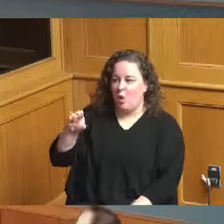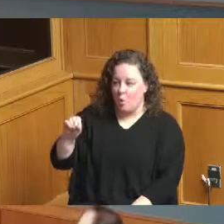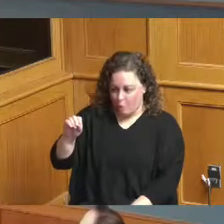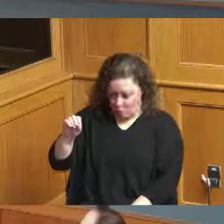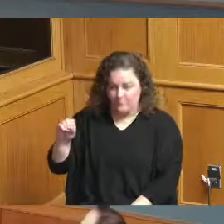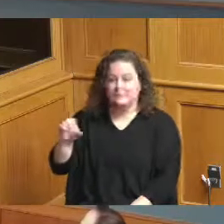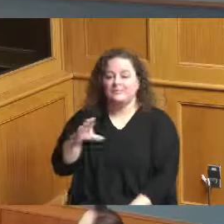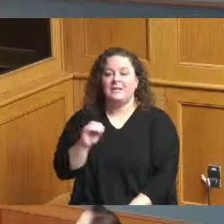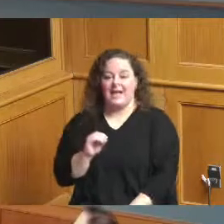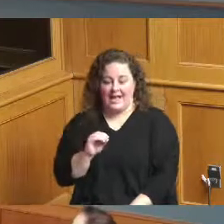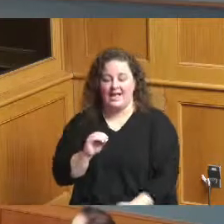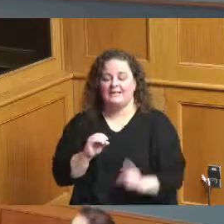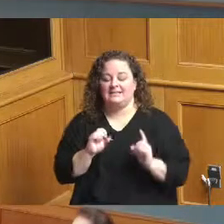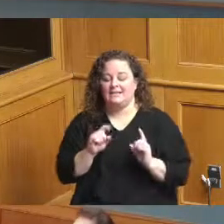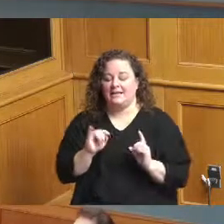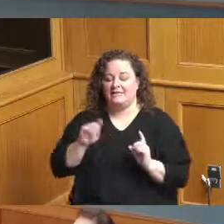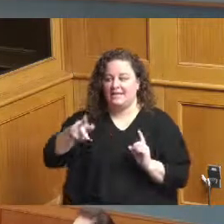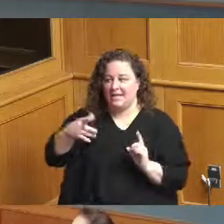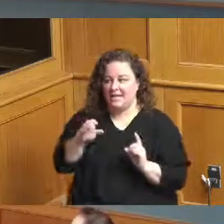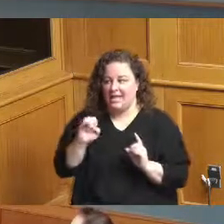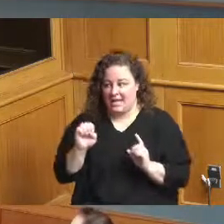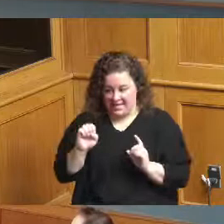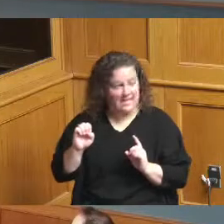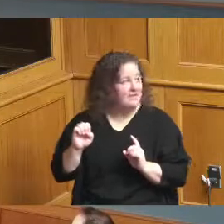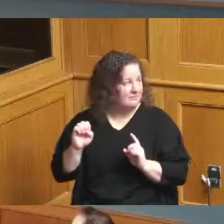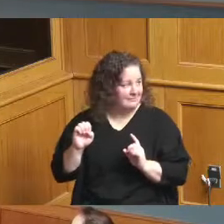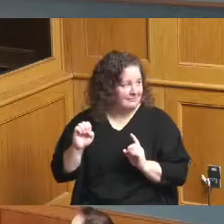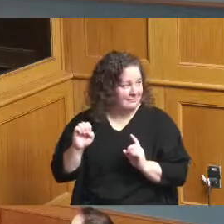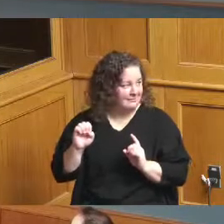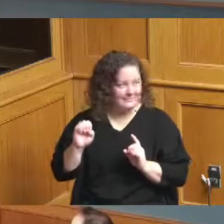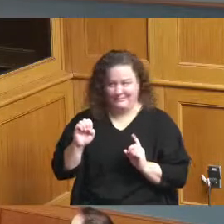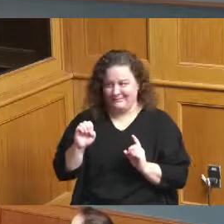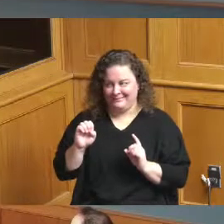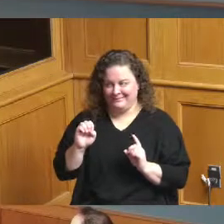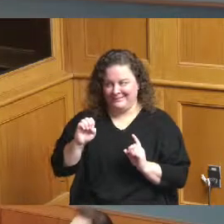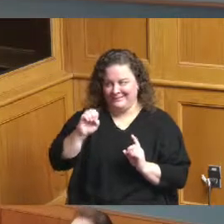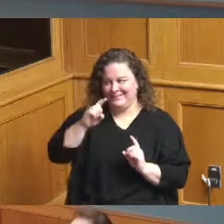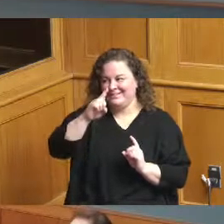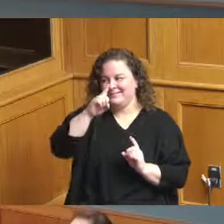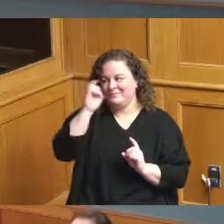Board of County Commissioners we just have a few things on our agenda today but